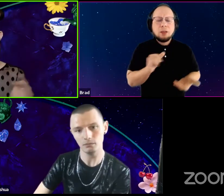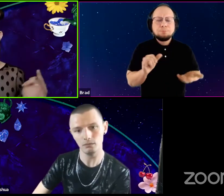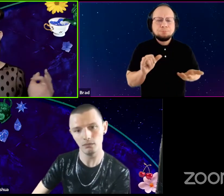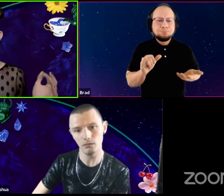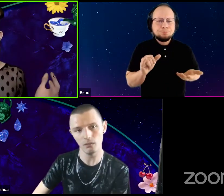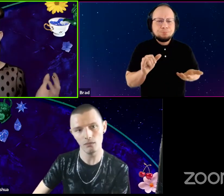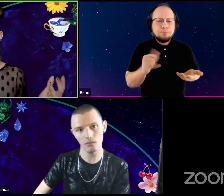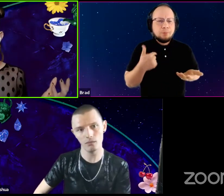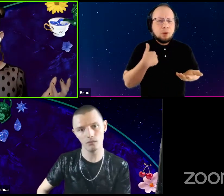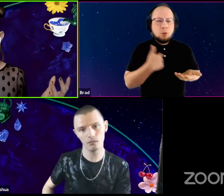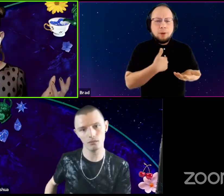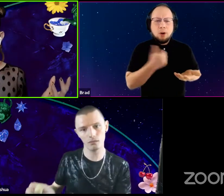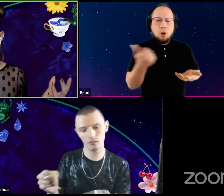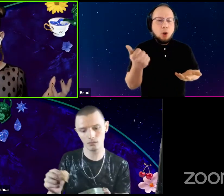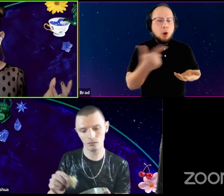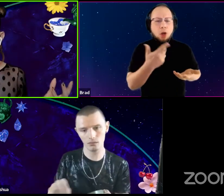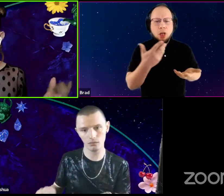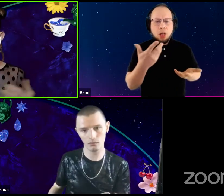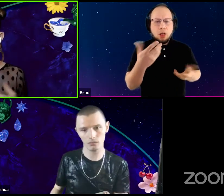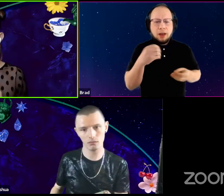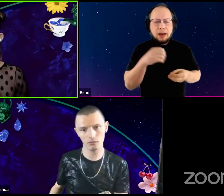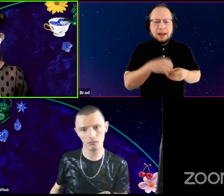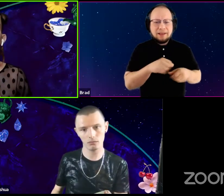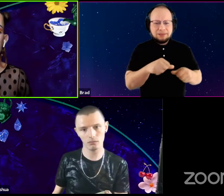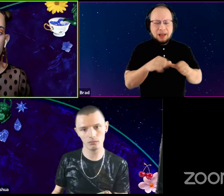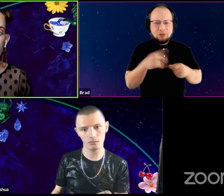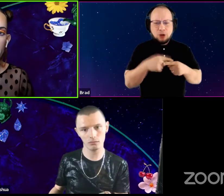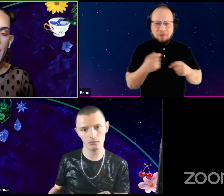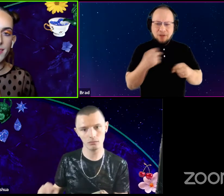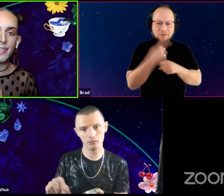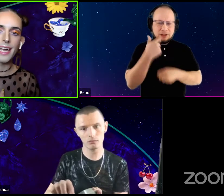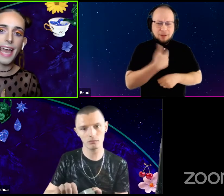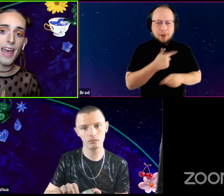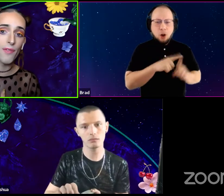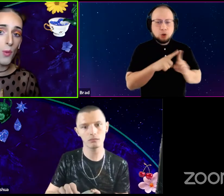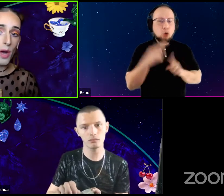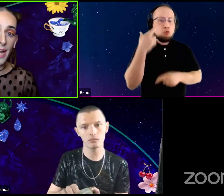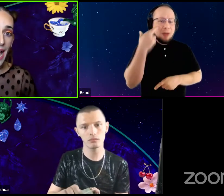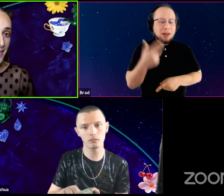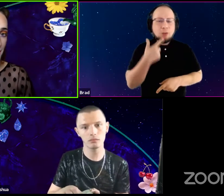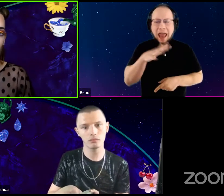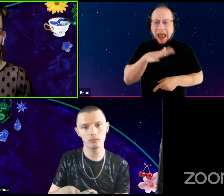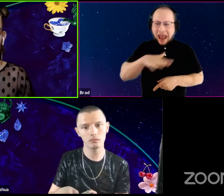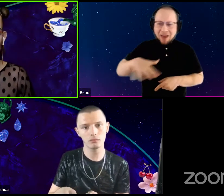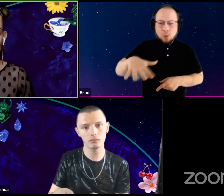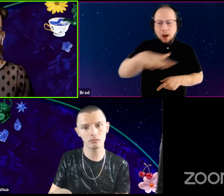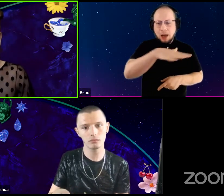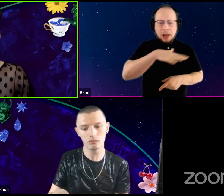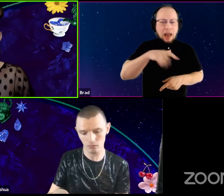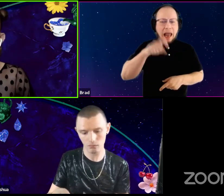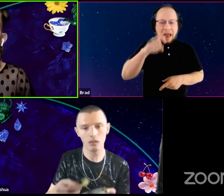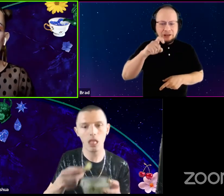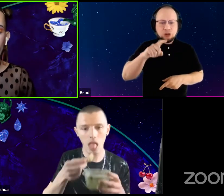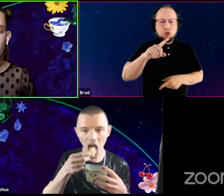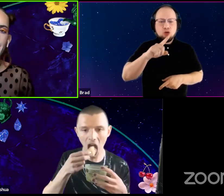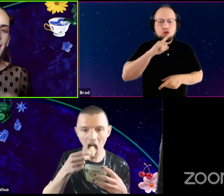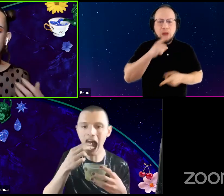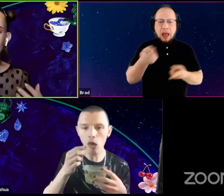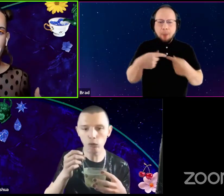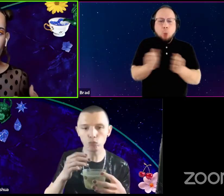in this space of trying to fight for ourselves. But realizing like everyone has to. be coming along with us. It's kind of like,